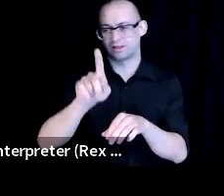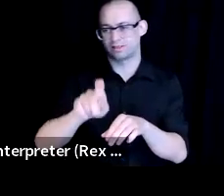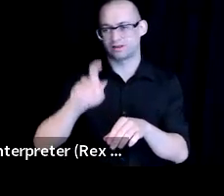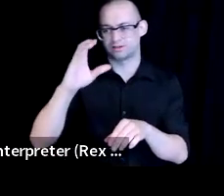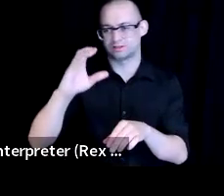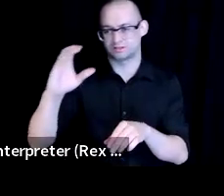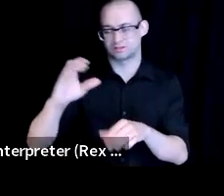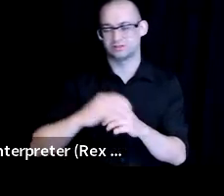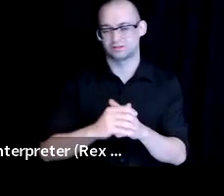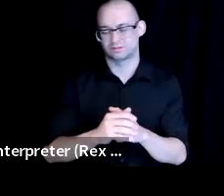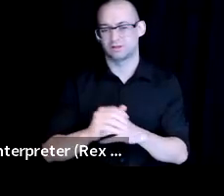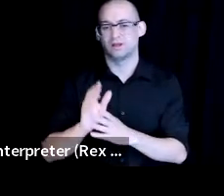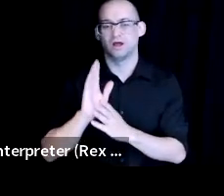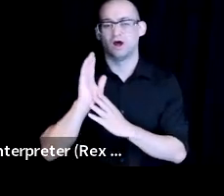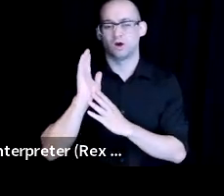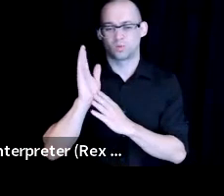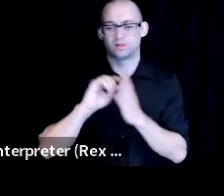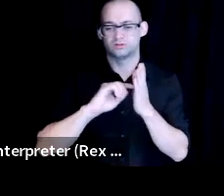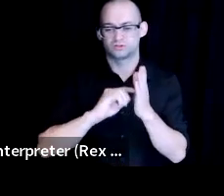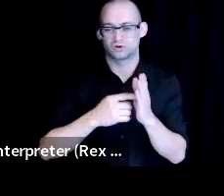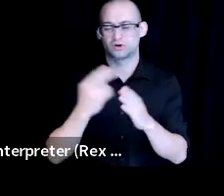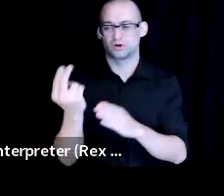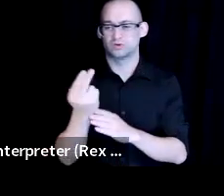We will be in implementing and using chat.